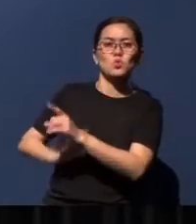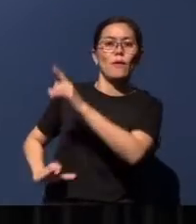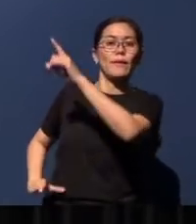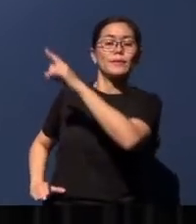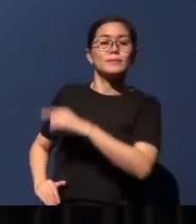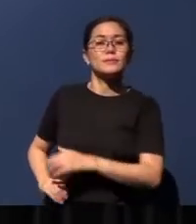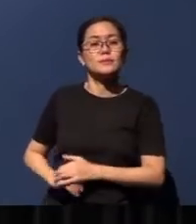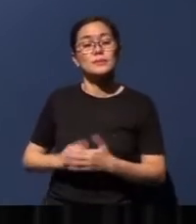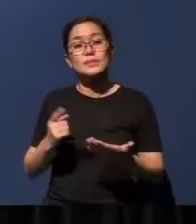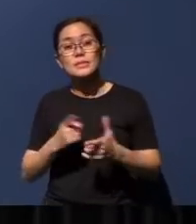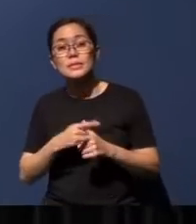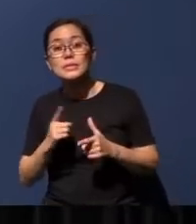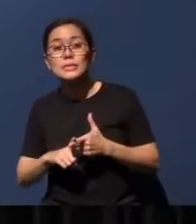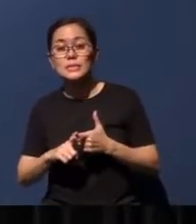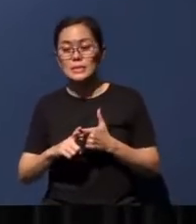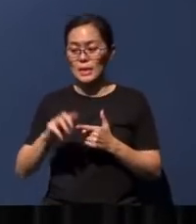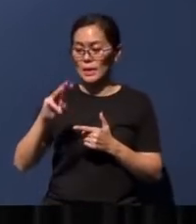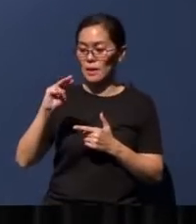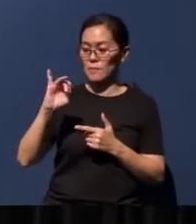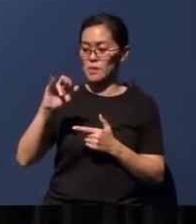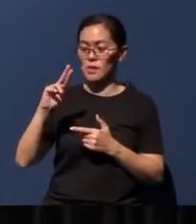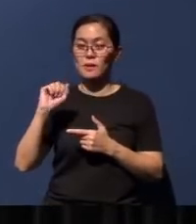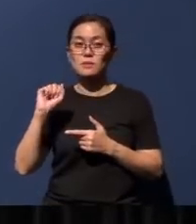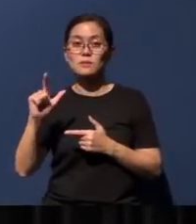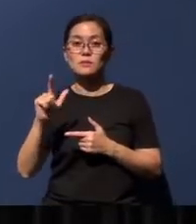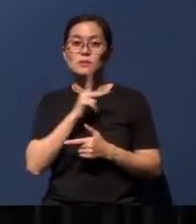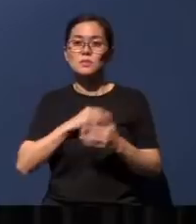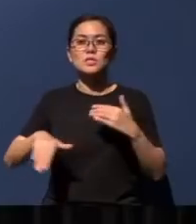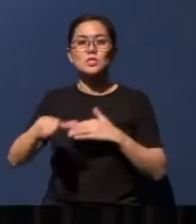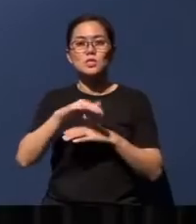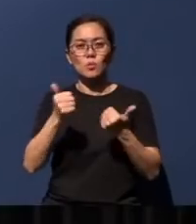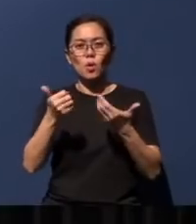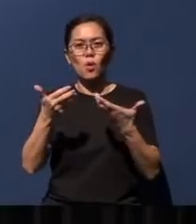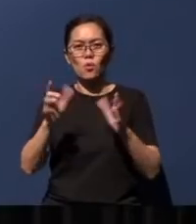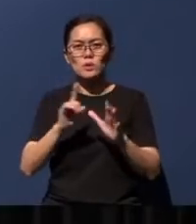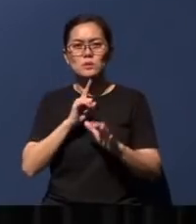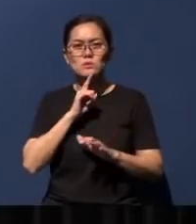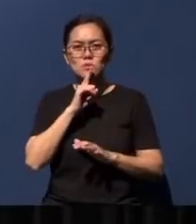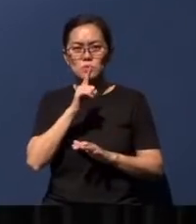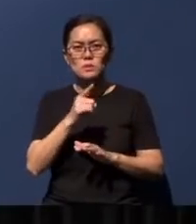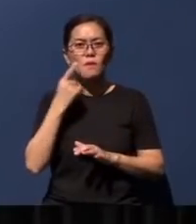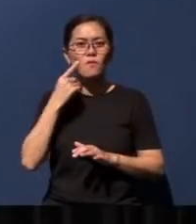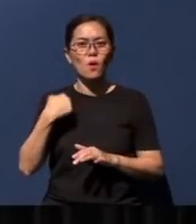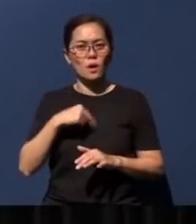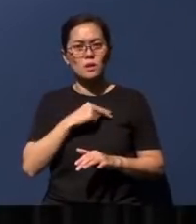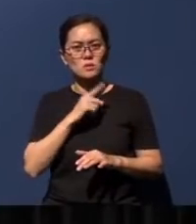So that the Millennial Kingdom, which is already a reality for us, can become